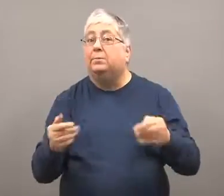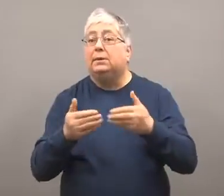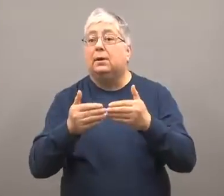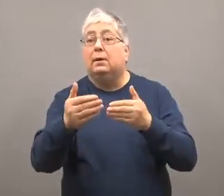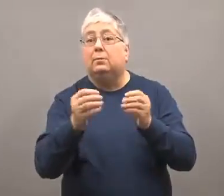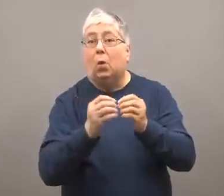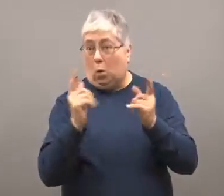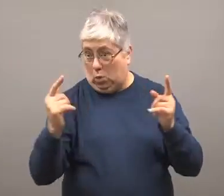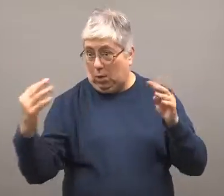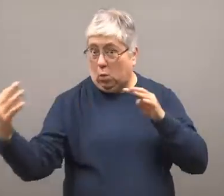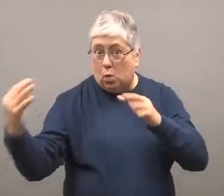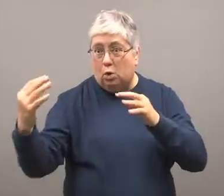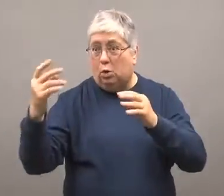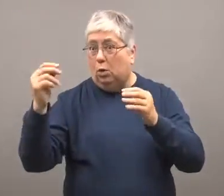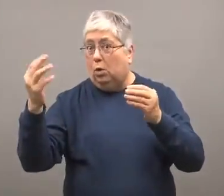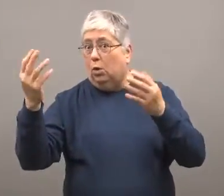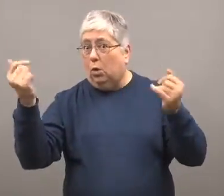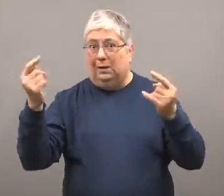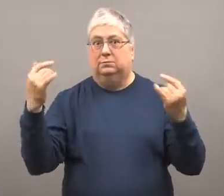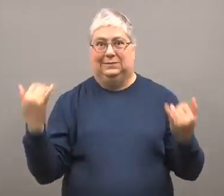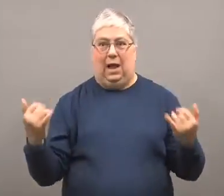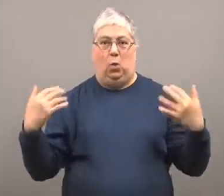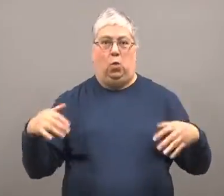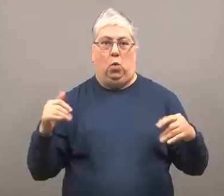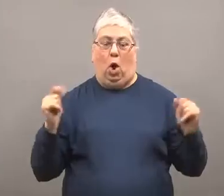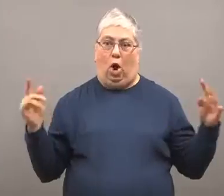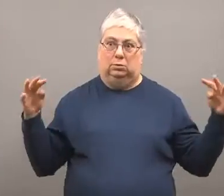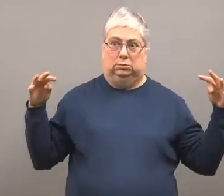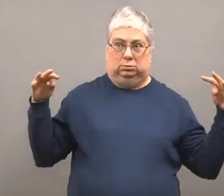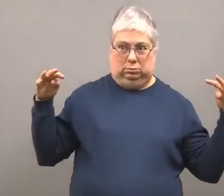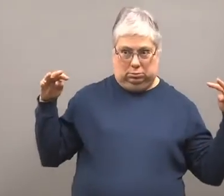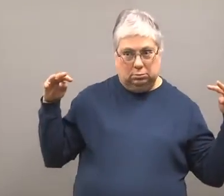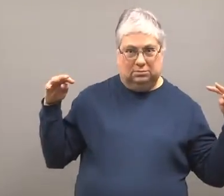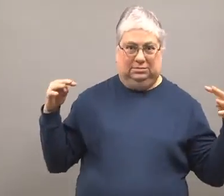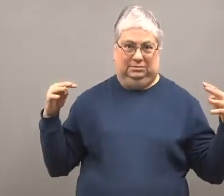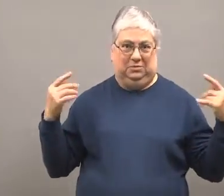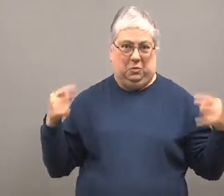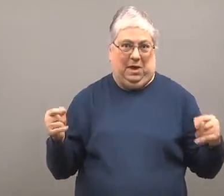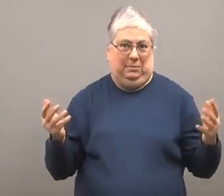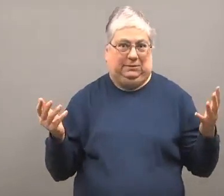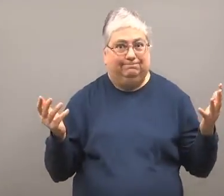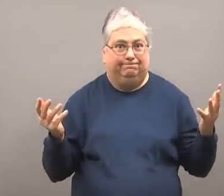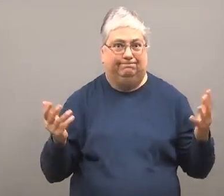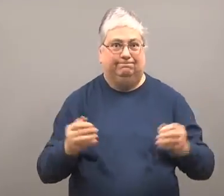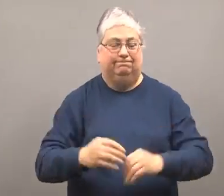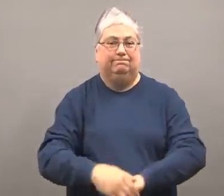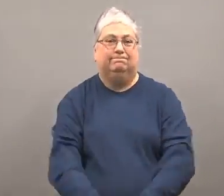Everyone is watching to see if there will be a war or not.